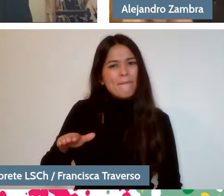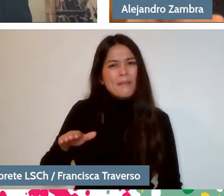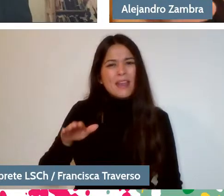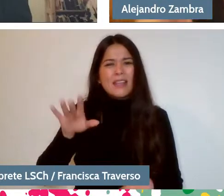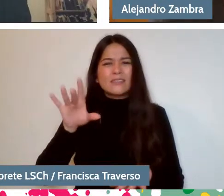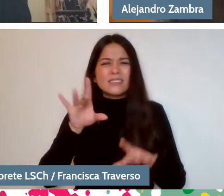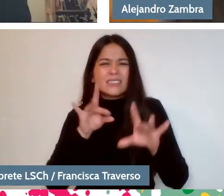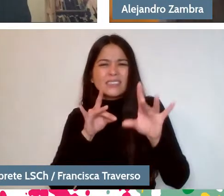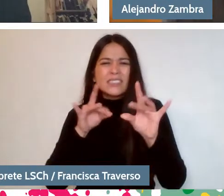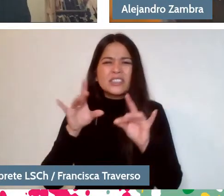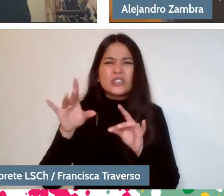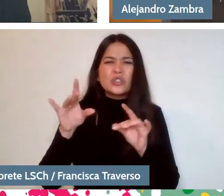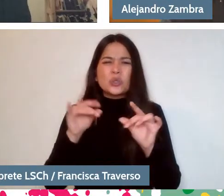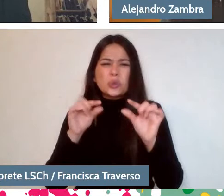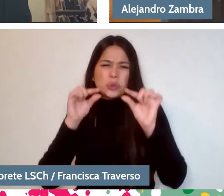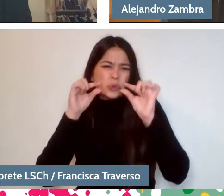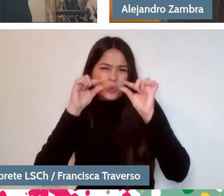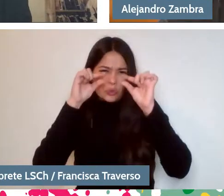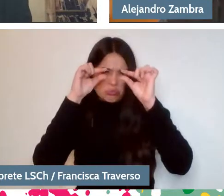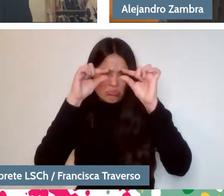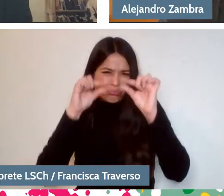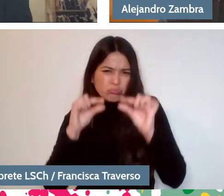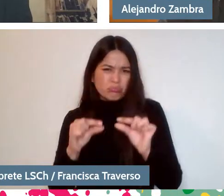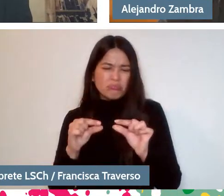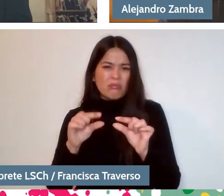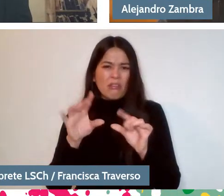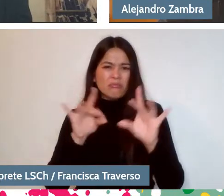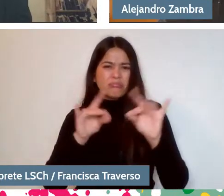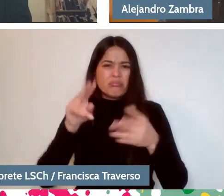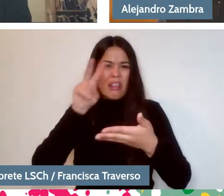those anthologies that were in the study books,